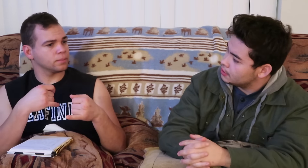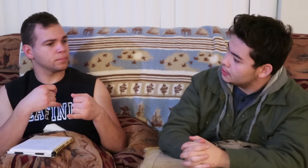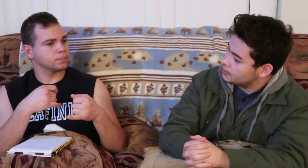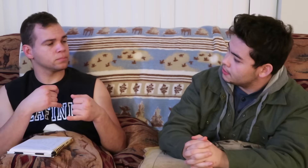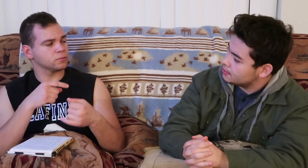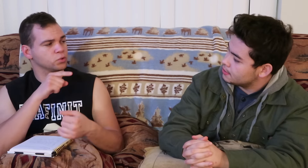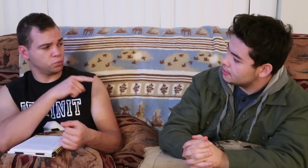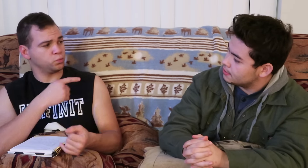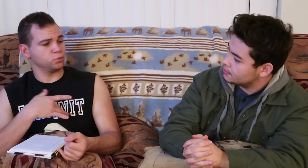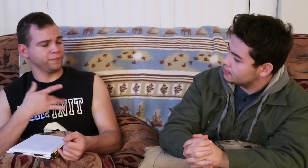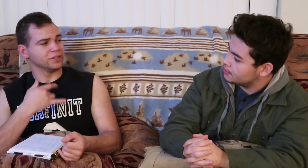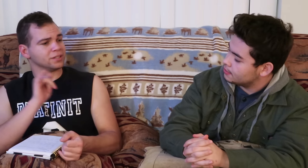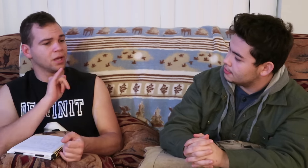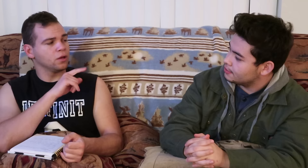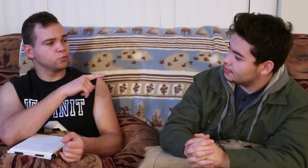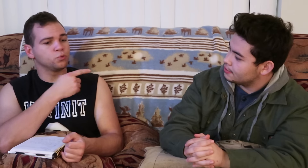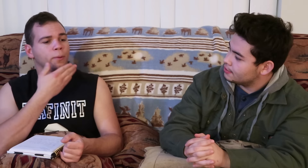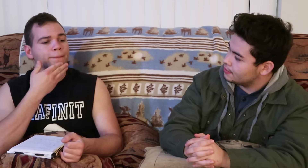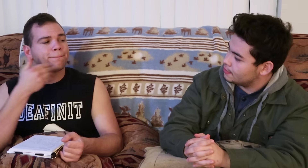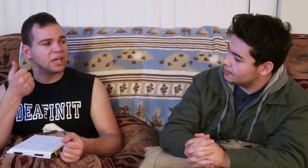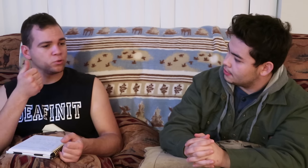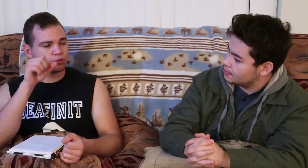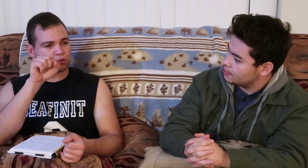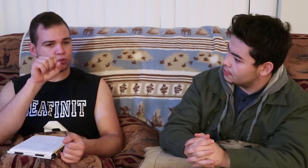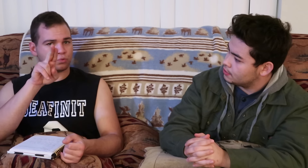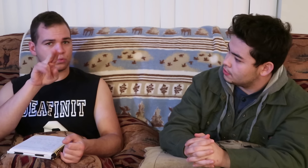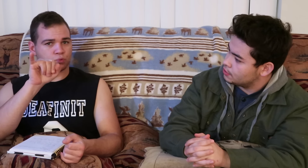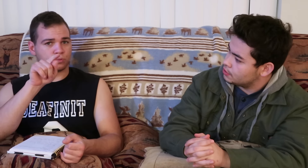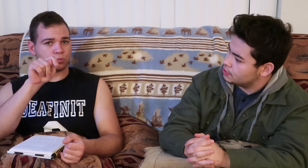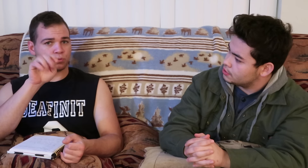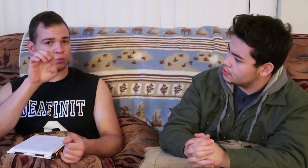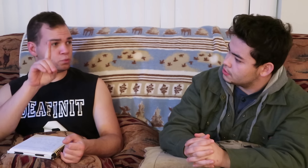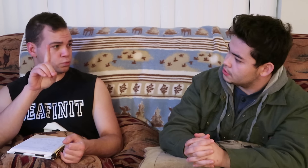do you feel like you are better suited